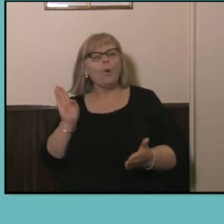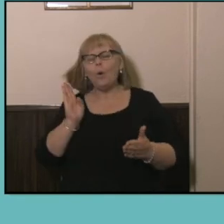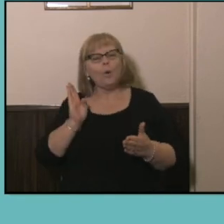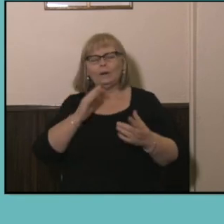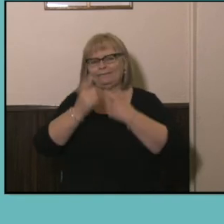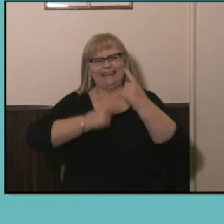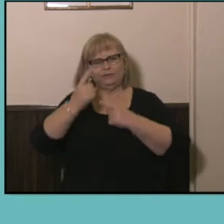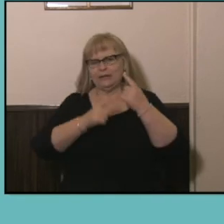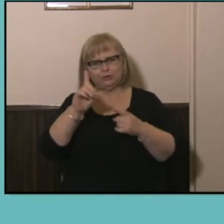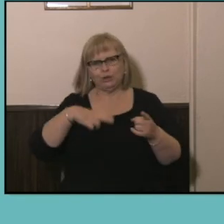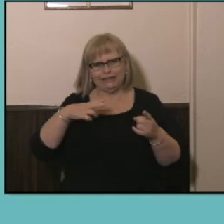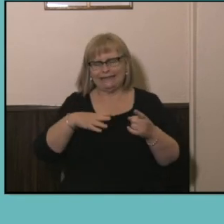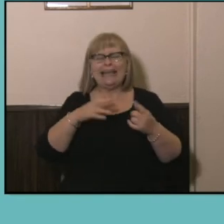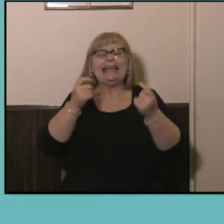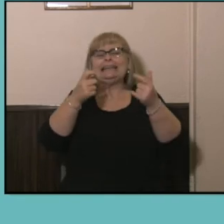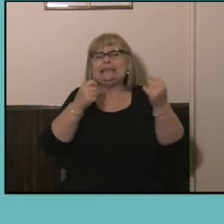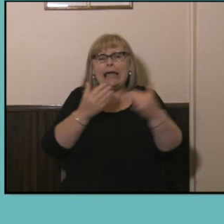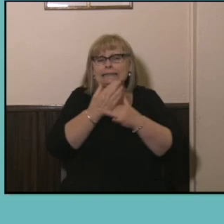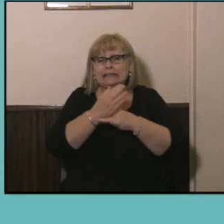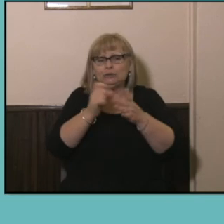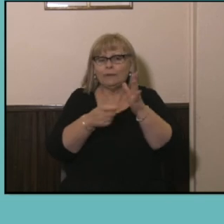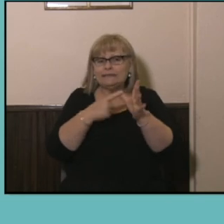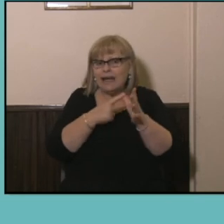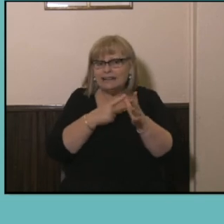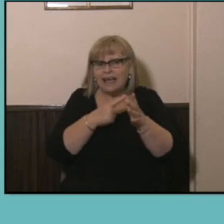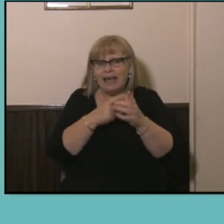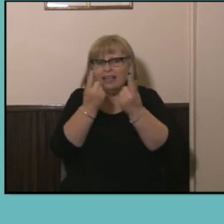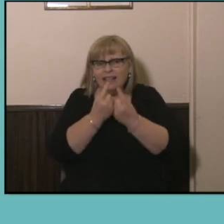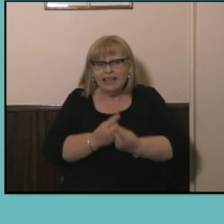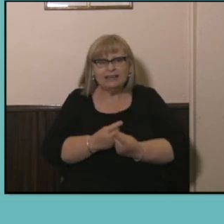including easy access to our data products or the detailed background you